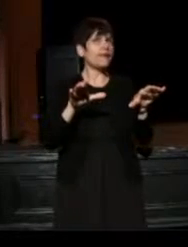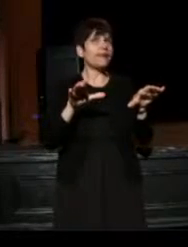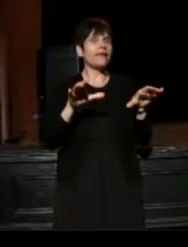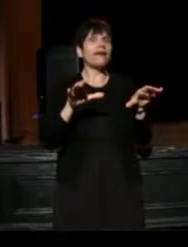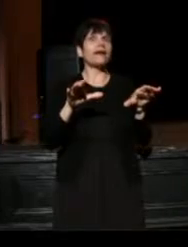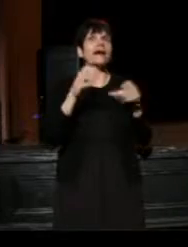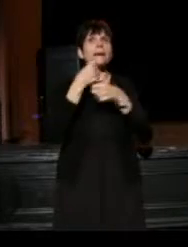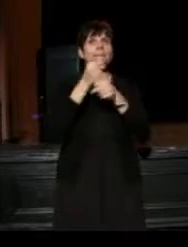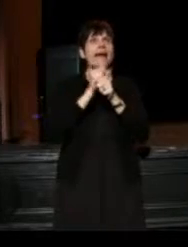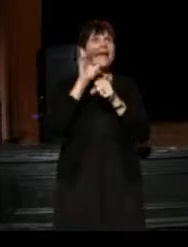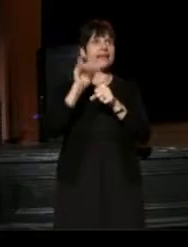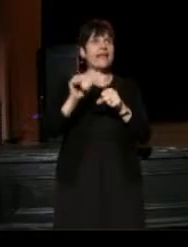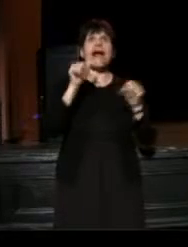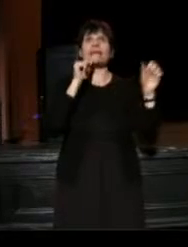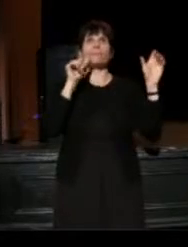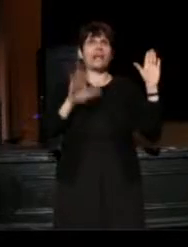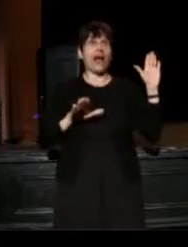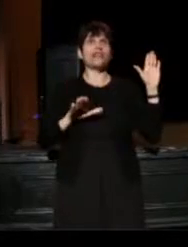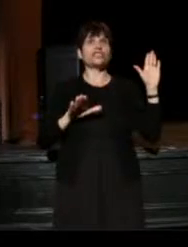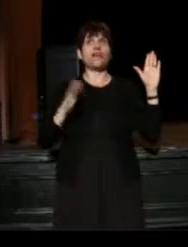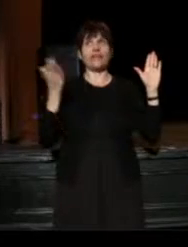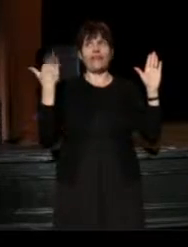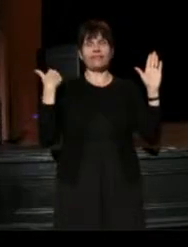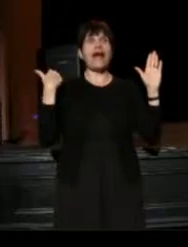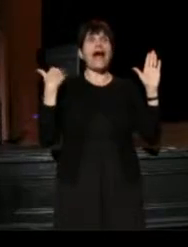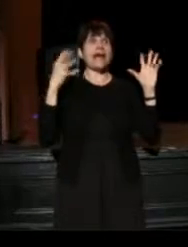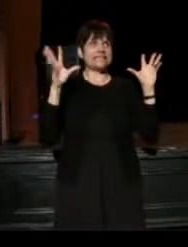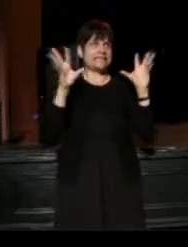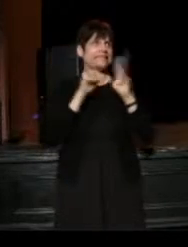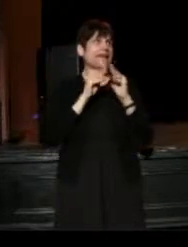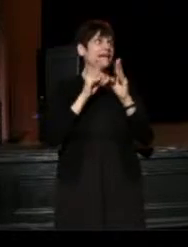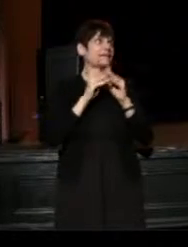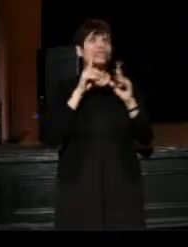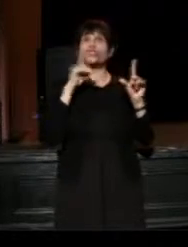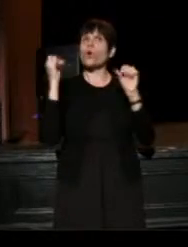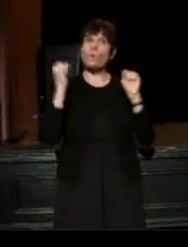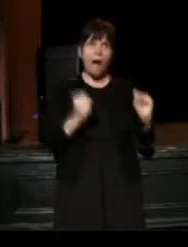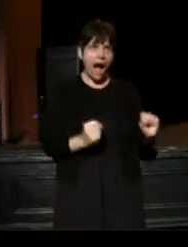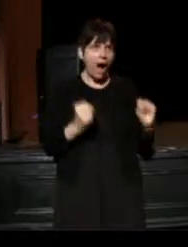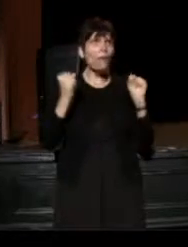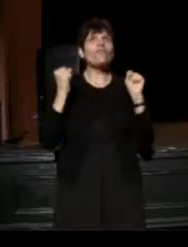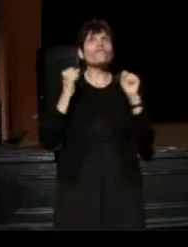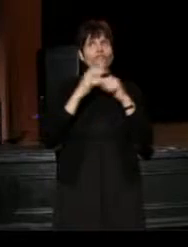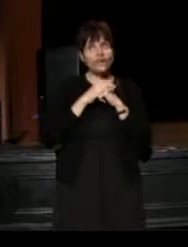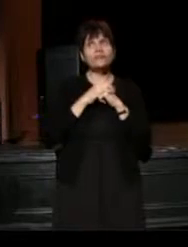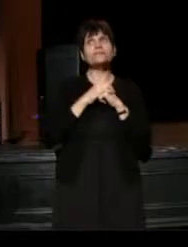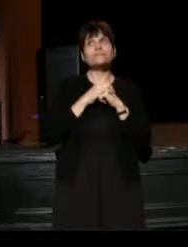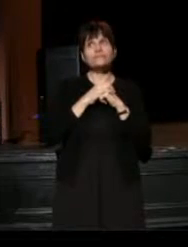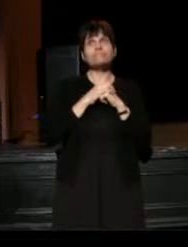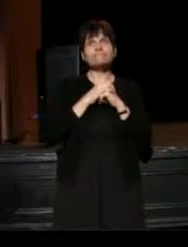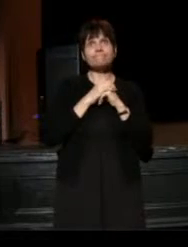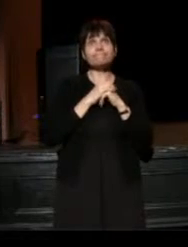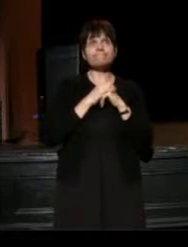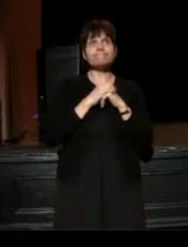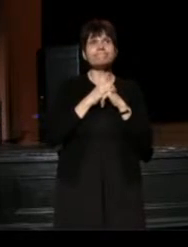and making that pledge that we did in the last session; so powerful. So I thank you.